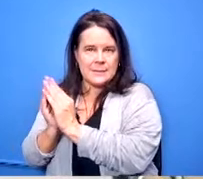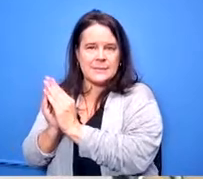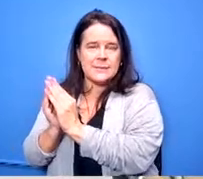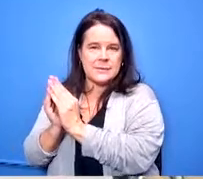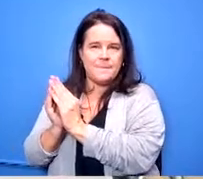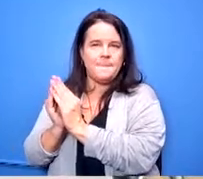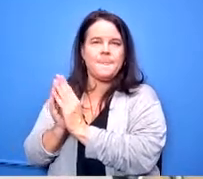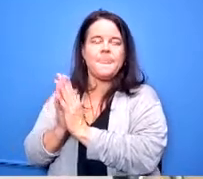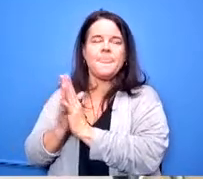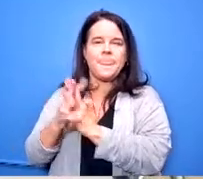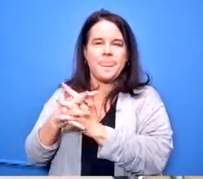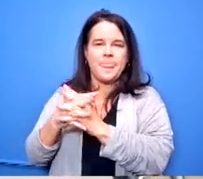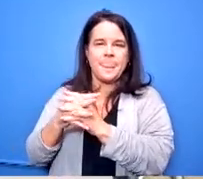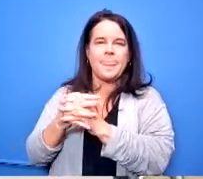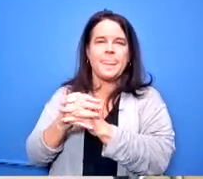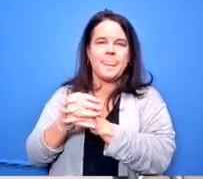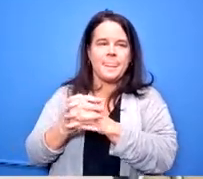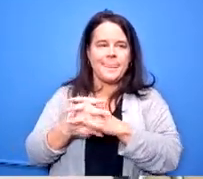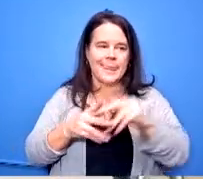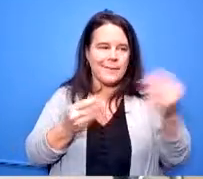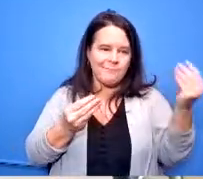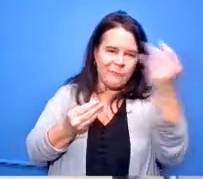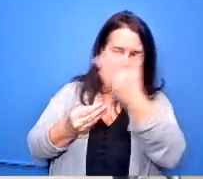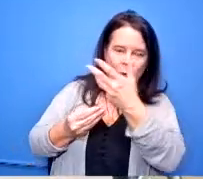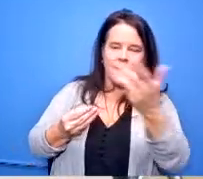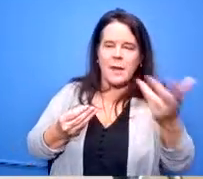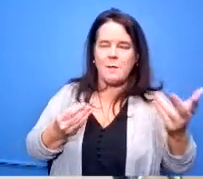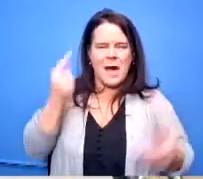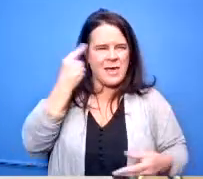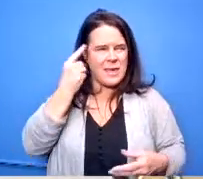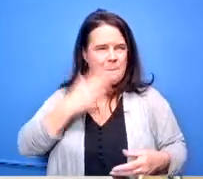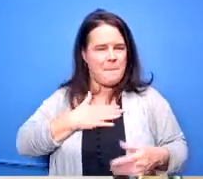have that information and then i think i sent my last update about three weeks ago